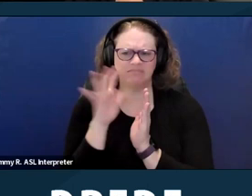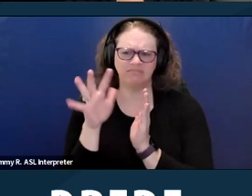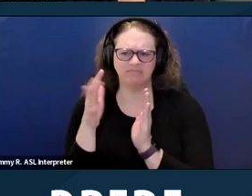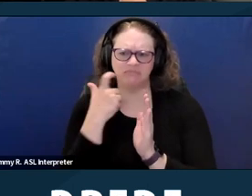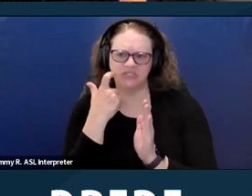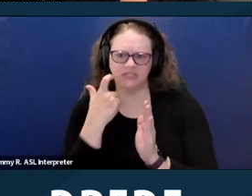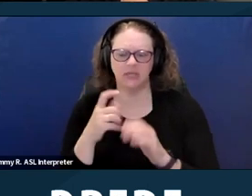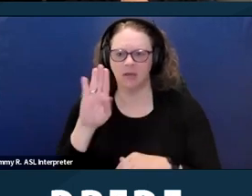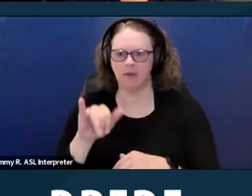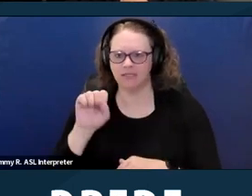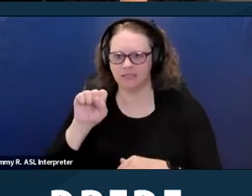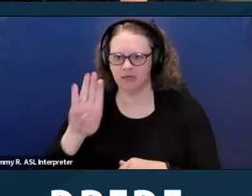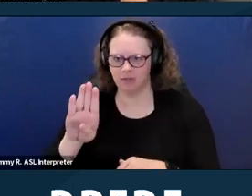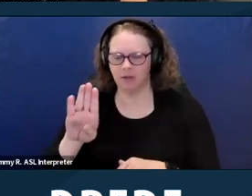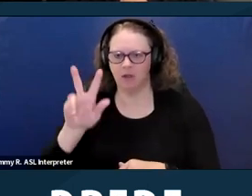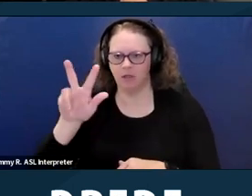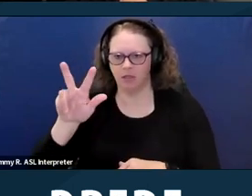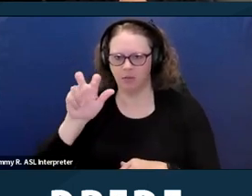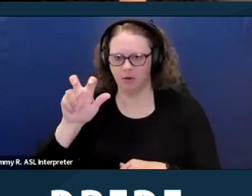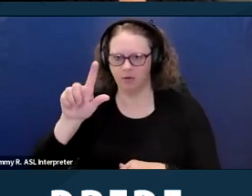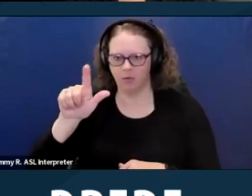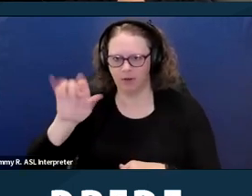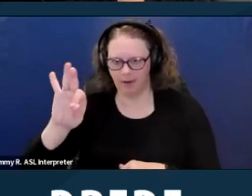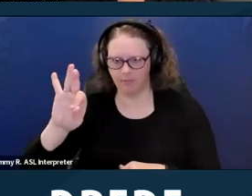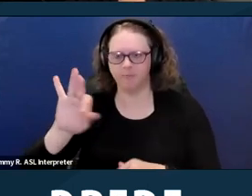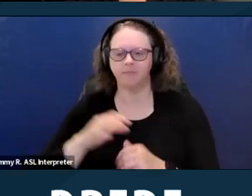by Senate Bill 329, 329.